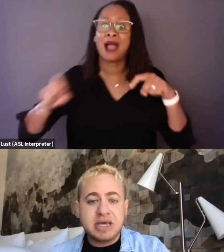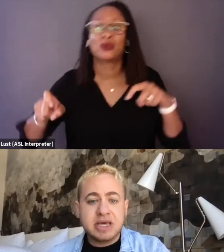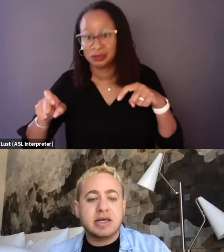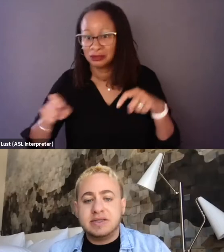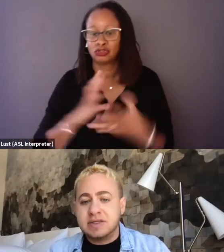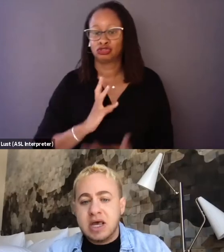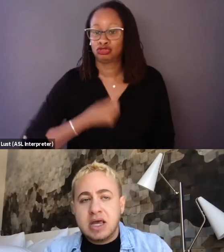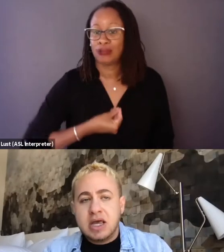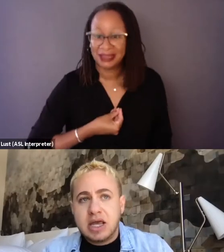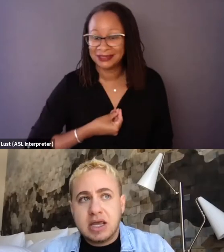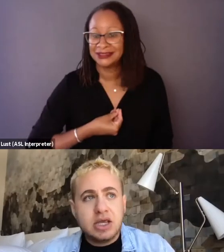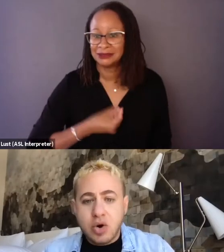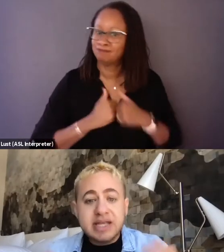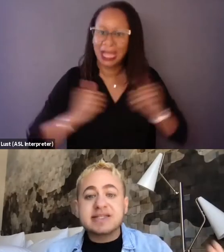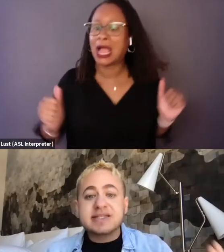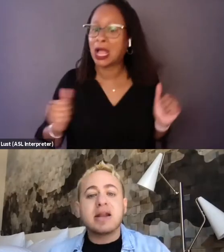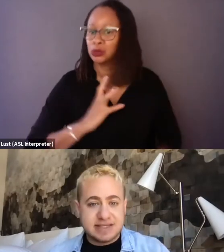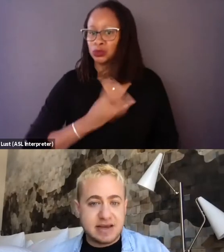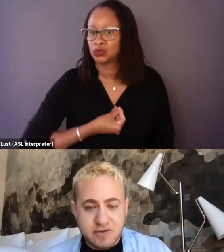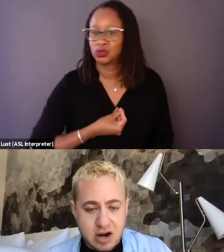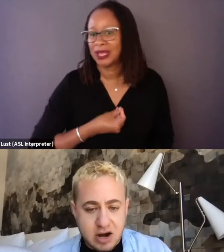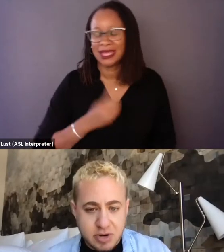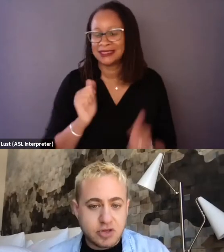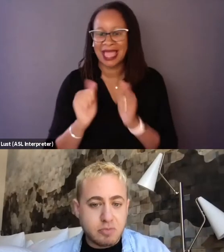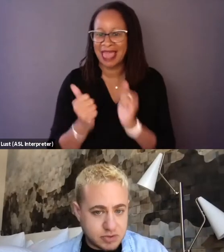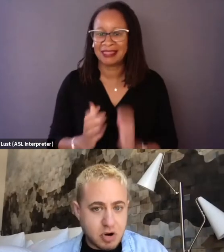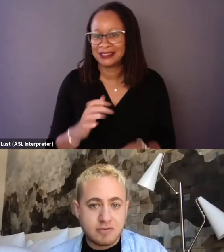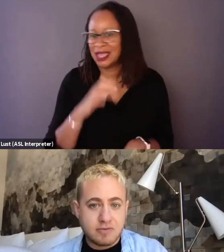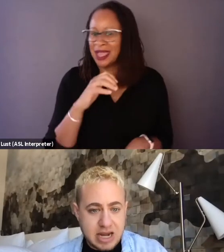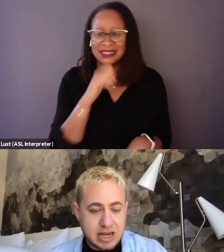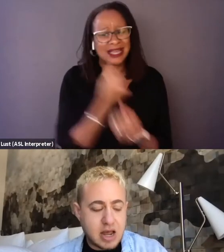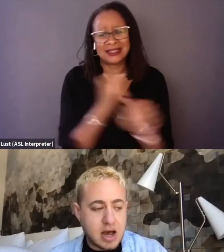because it's not a safe environment for the most part for many.